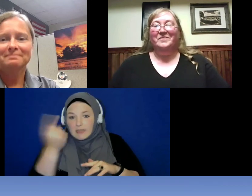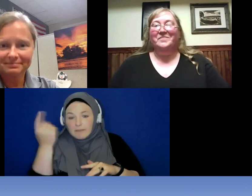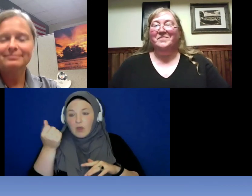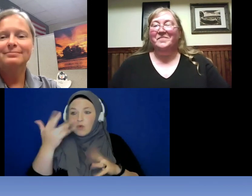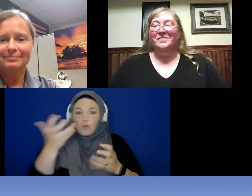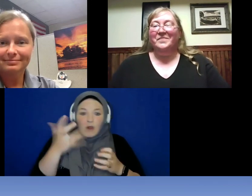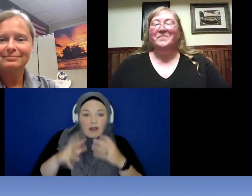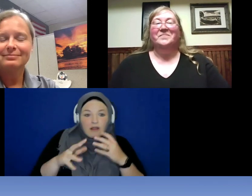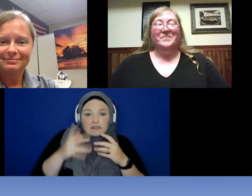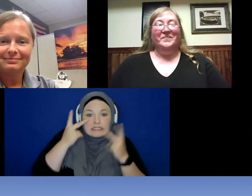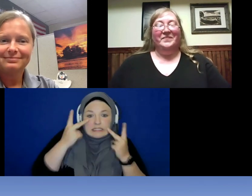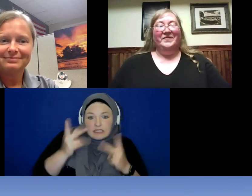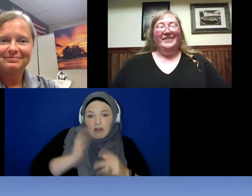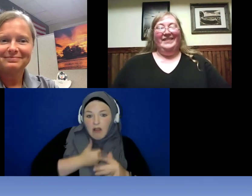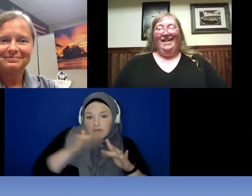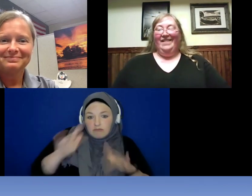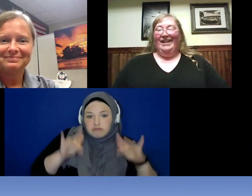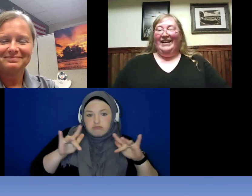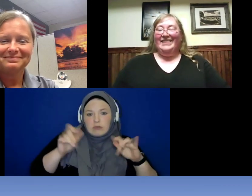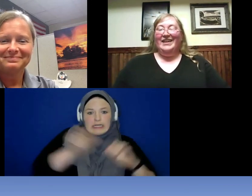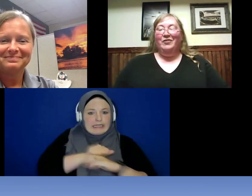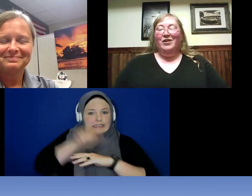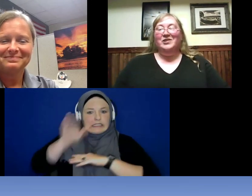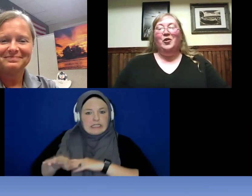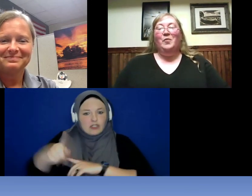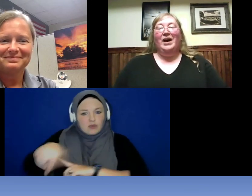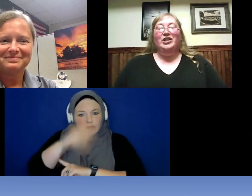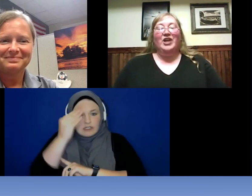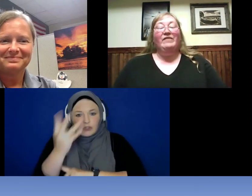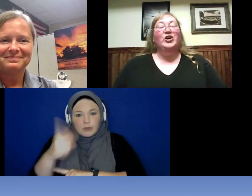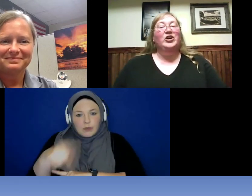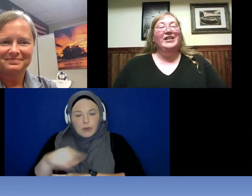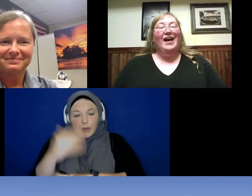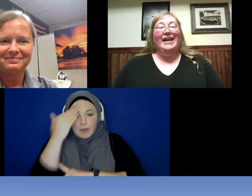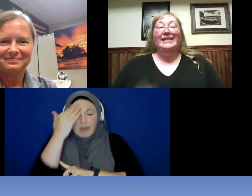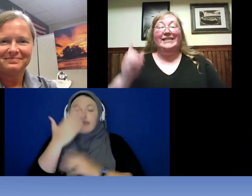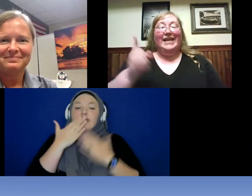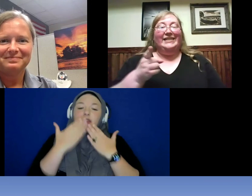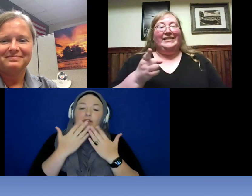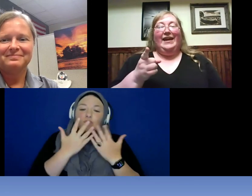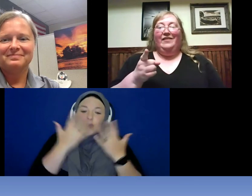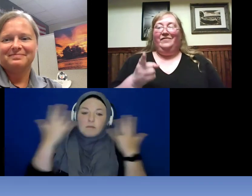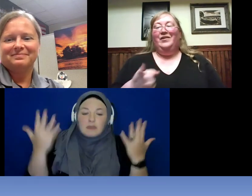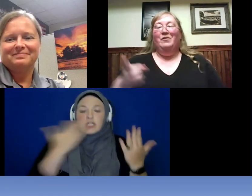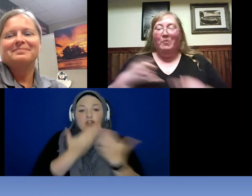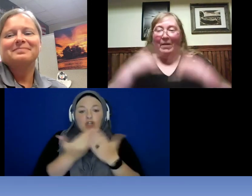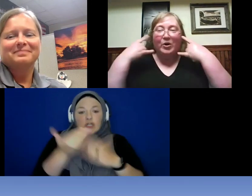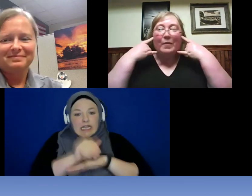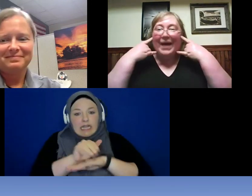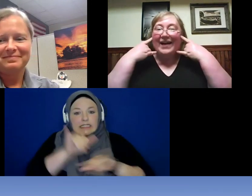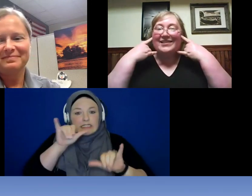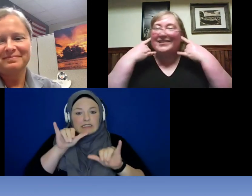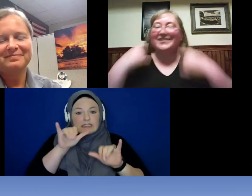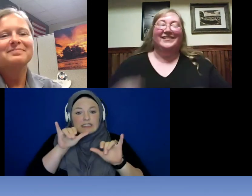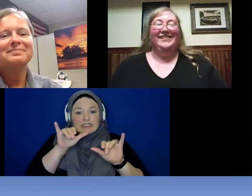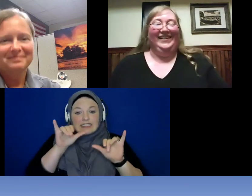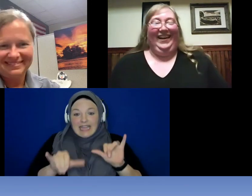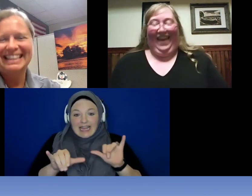All right. Thank you all so much have a good night, stay safe. Remember your masks.